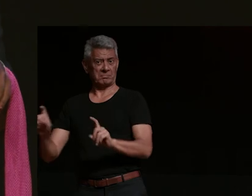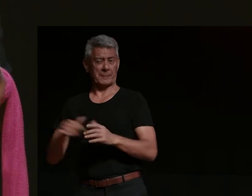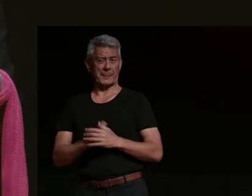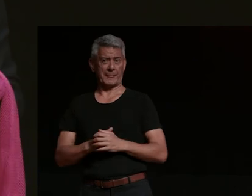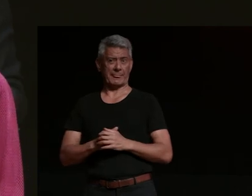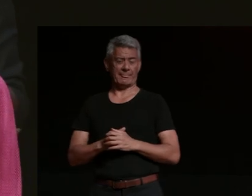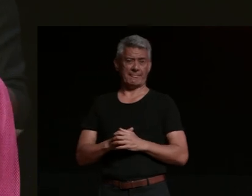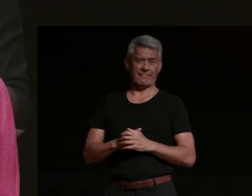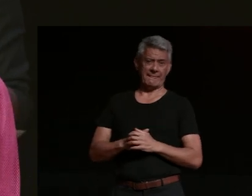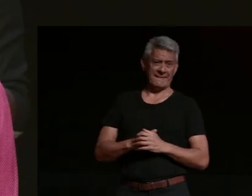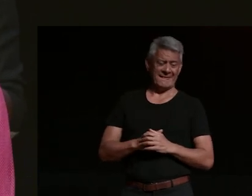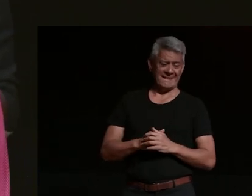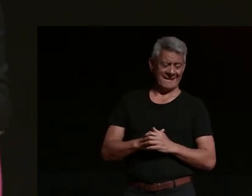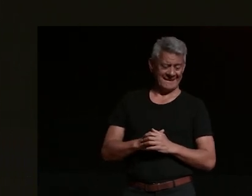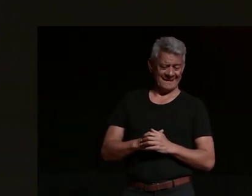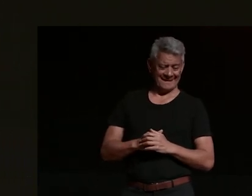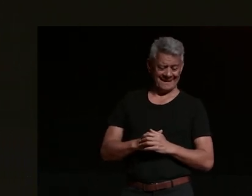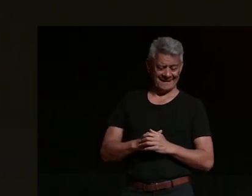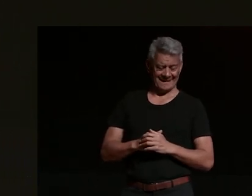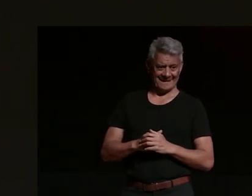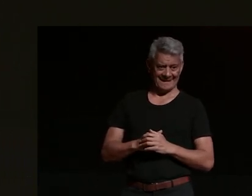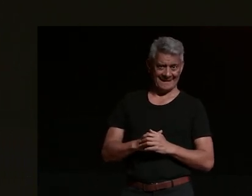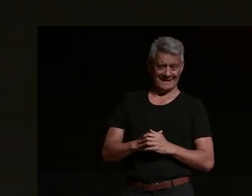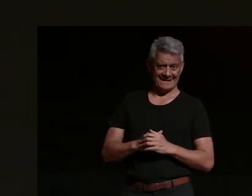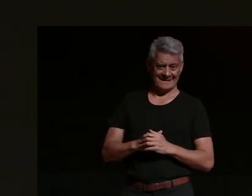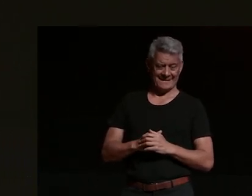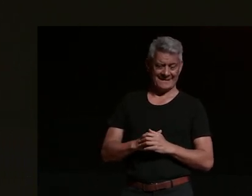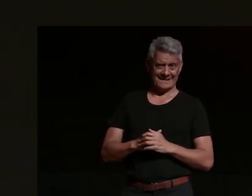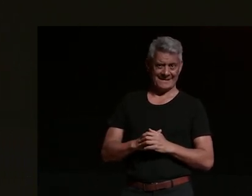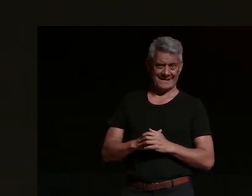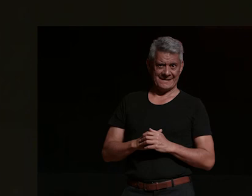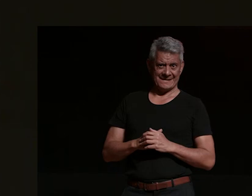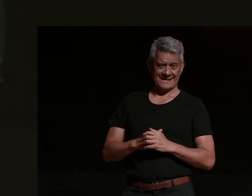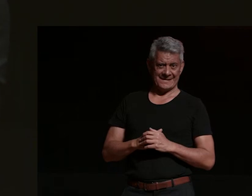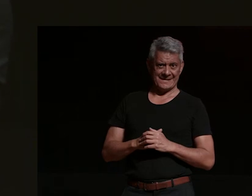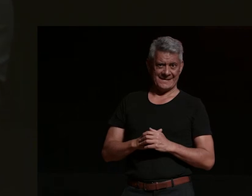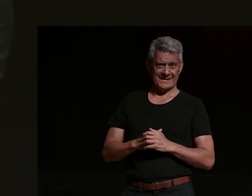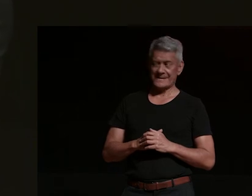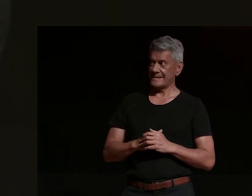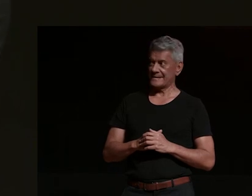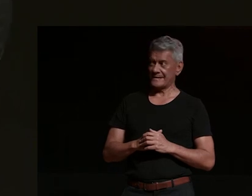freedom freedom